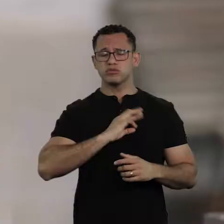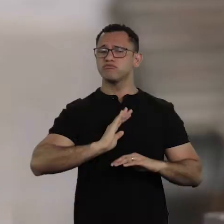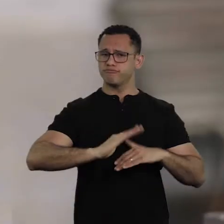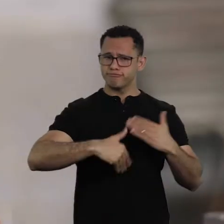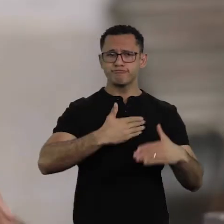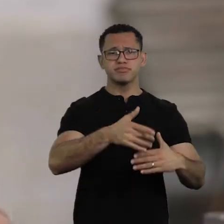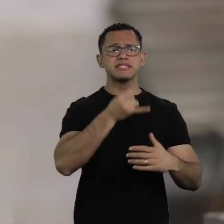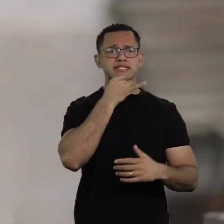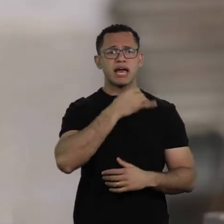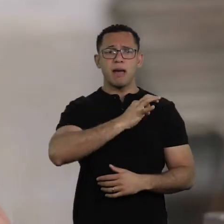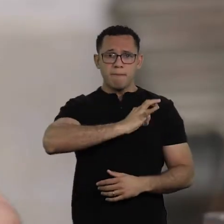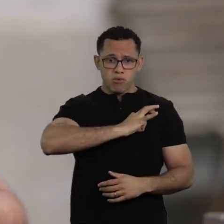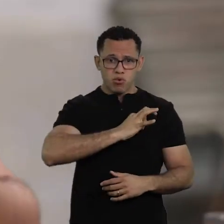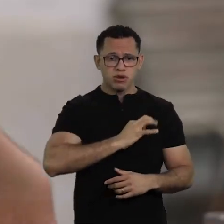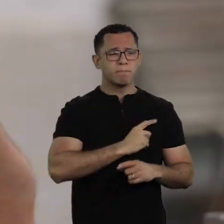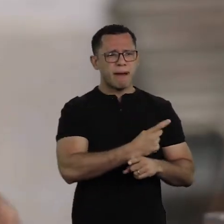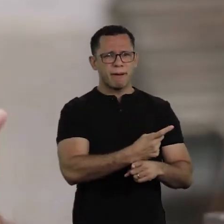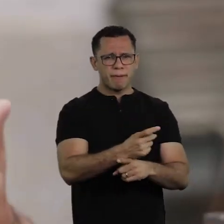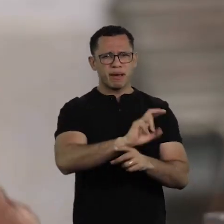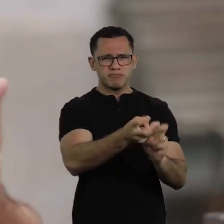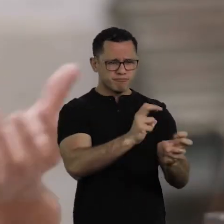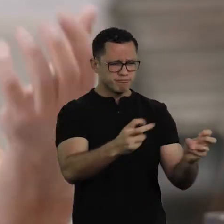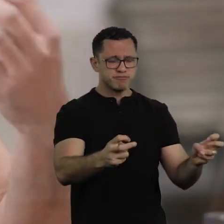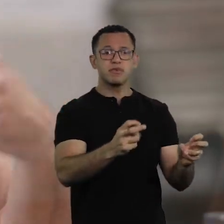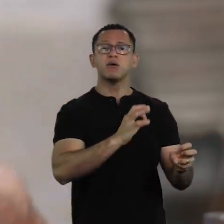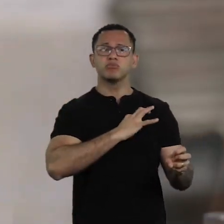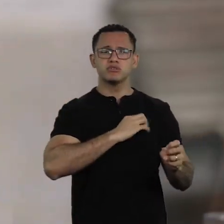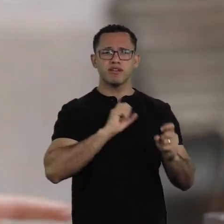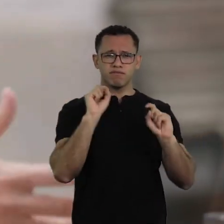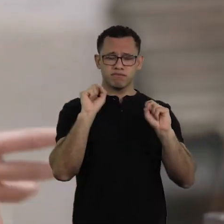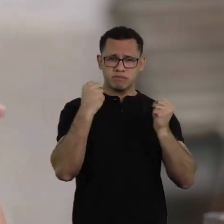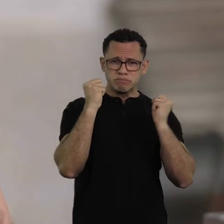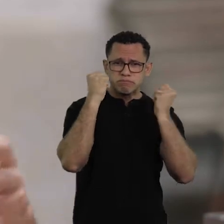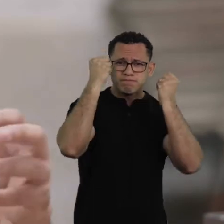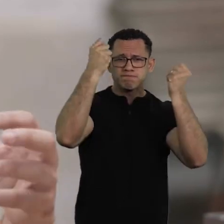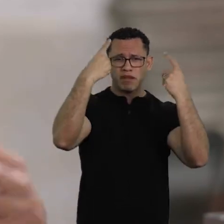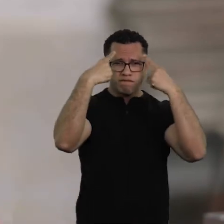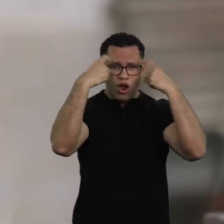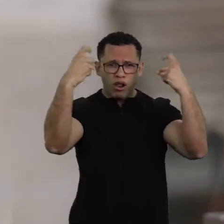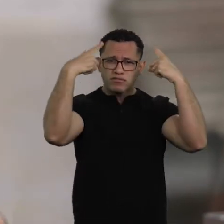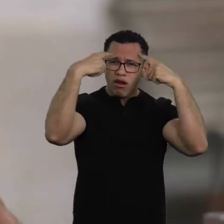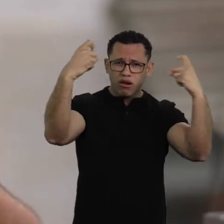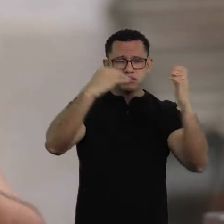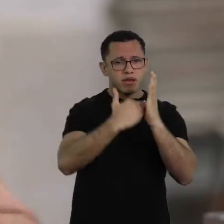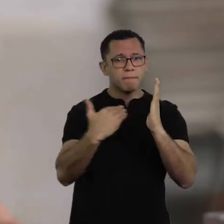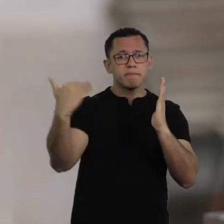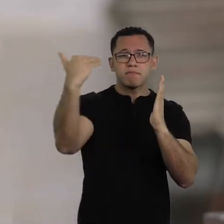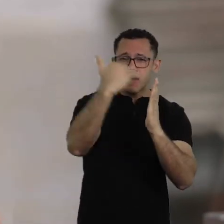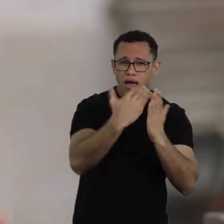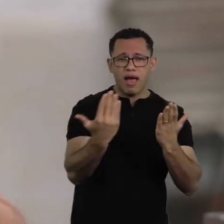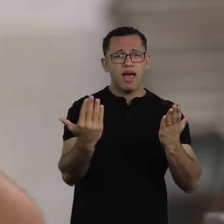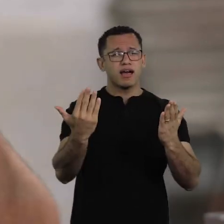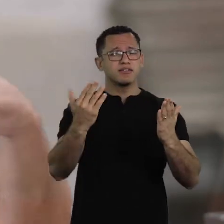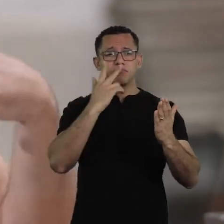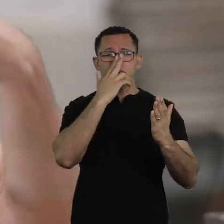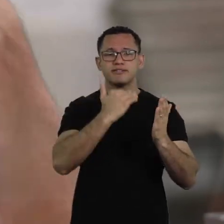So the more the police kill, the more violent it gets, the more it can extort and so on...